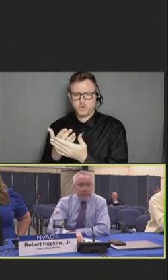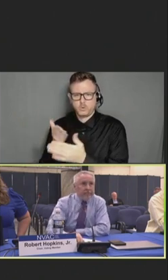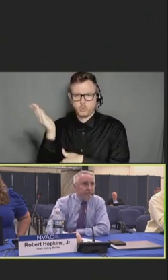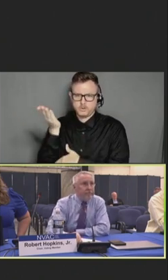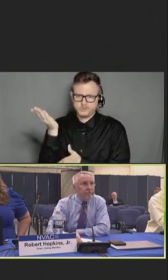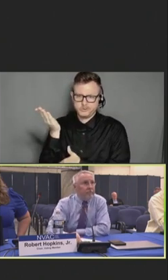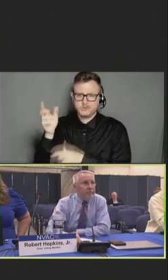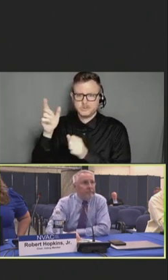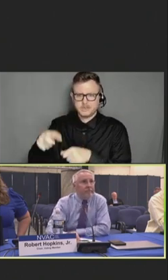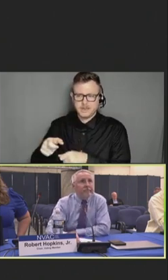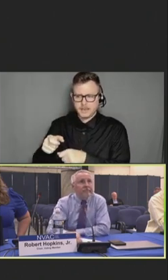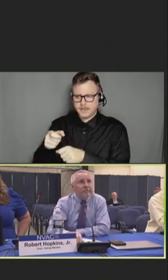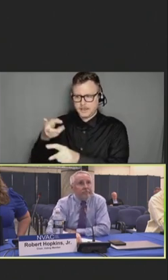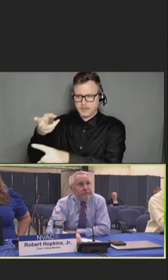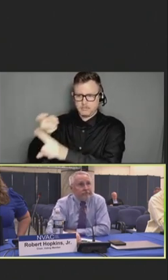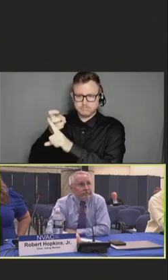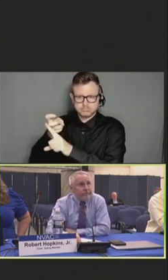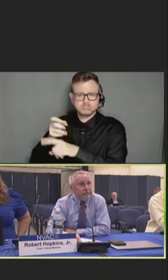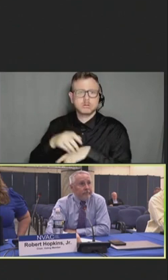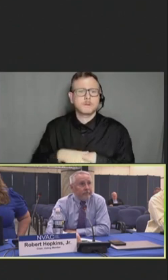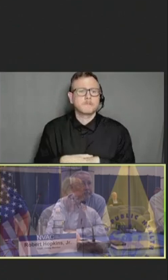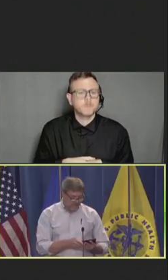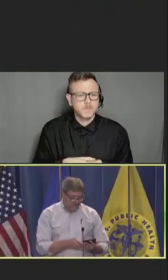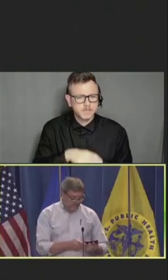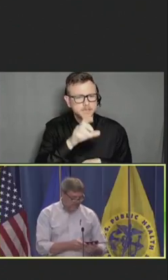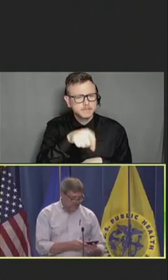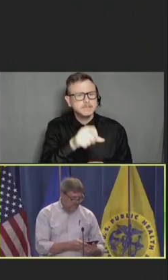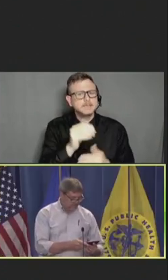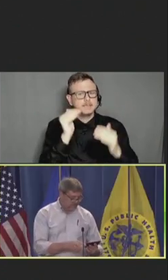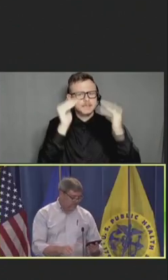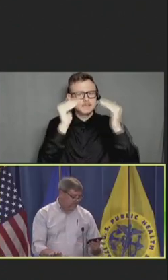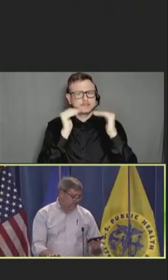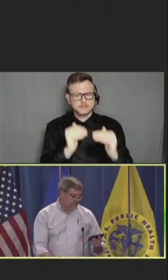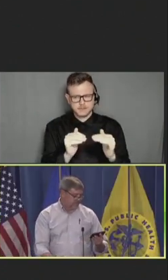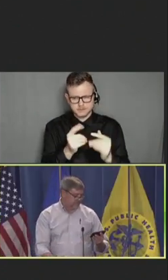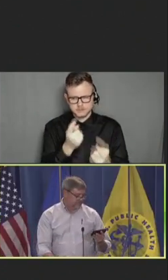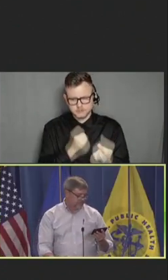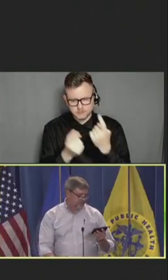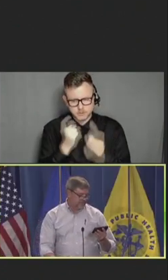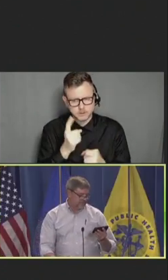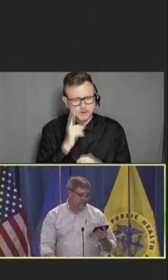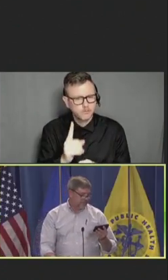I'm going to move to the next question for discussion.